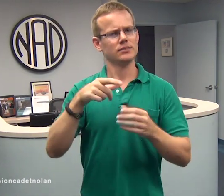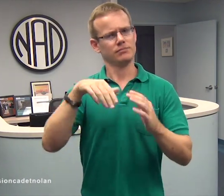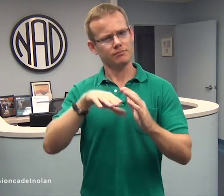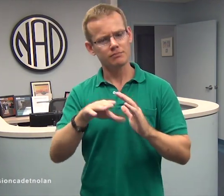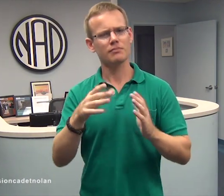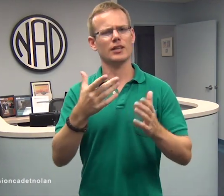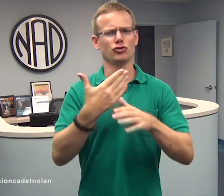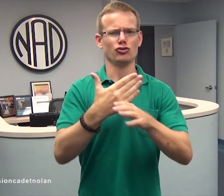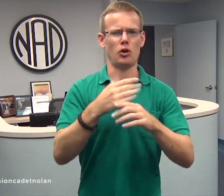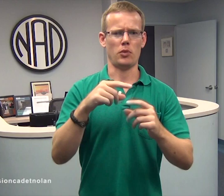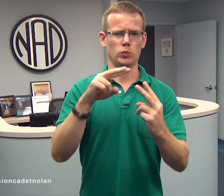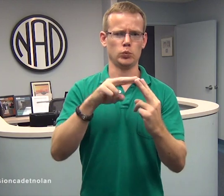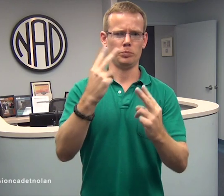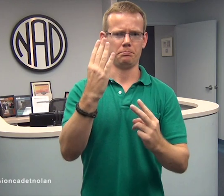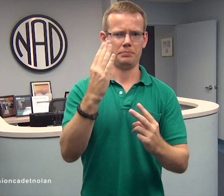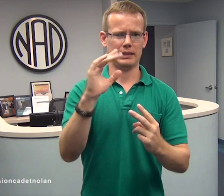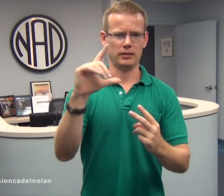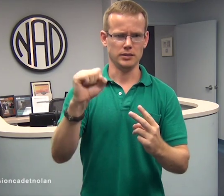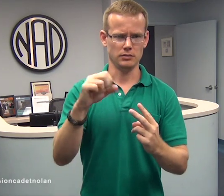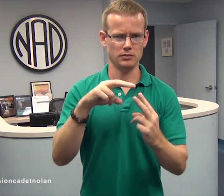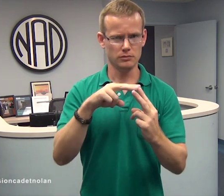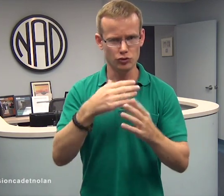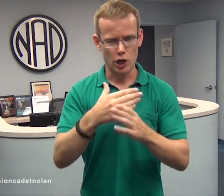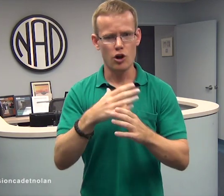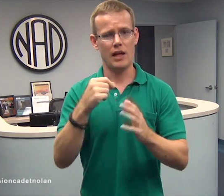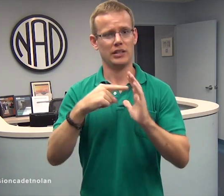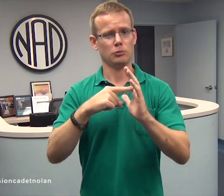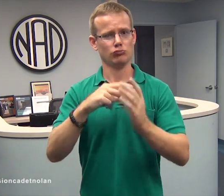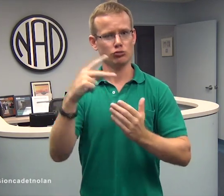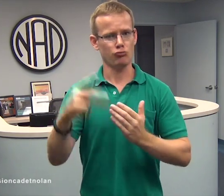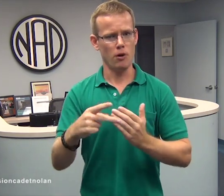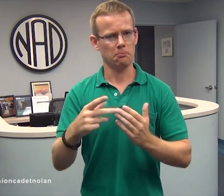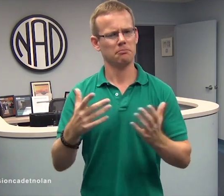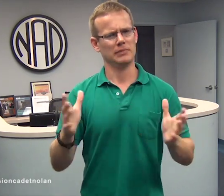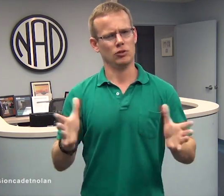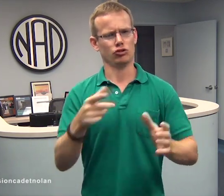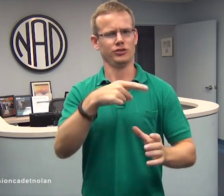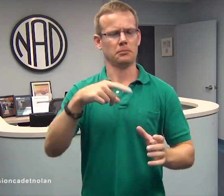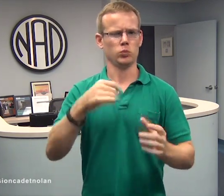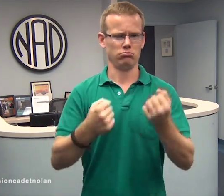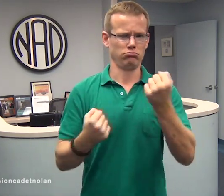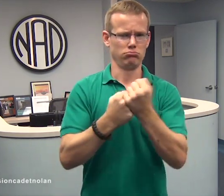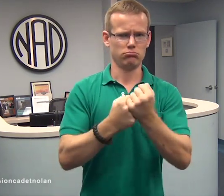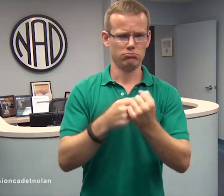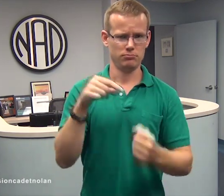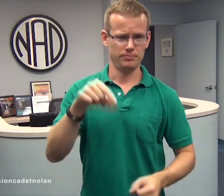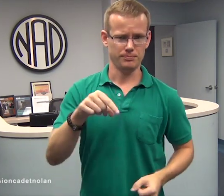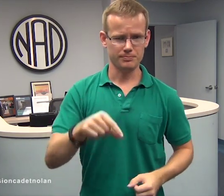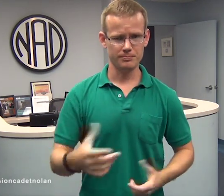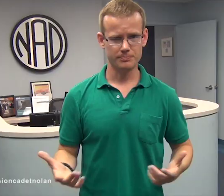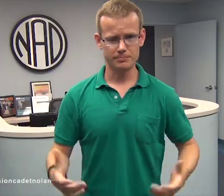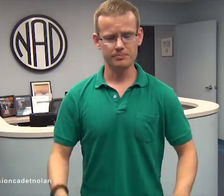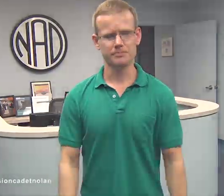to share about the need for support for those two bills.